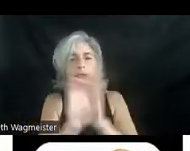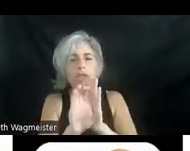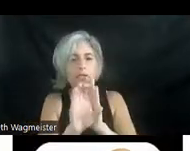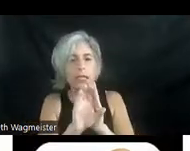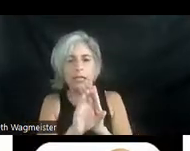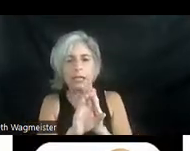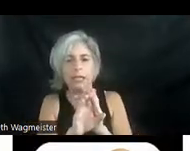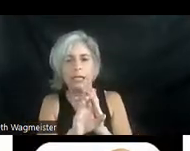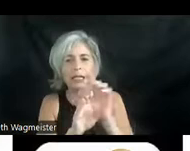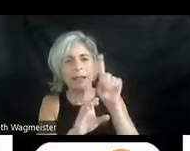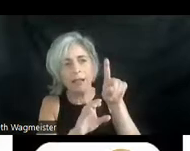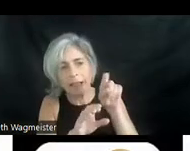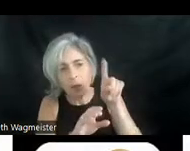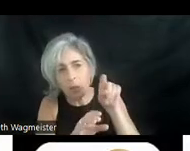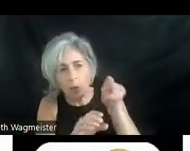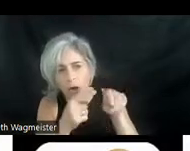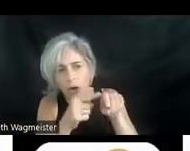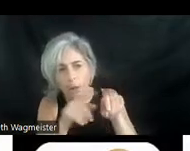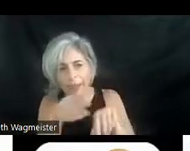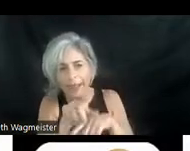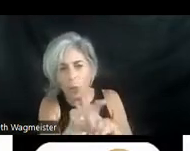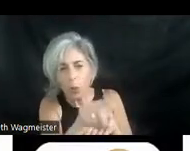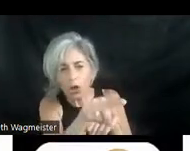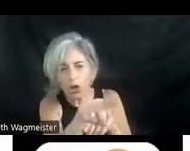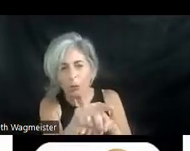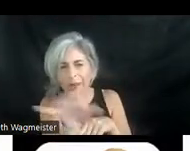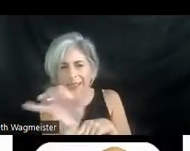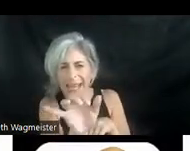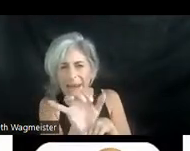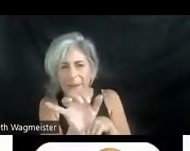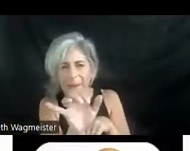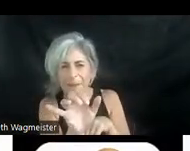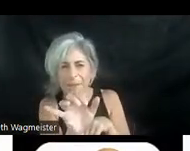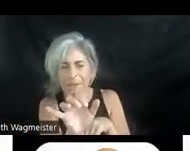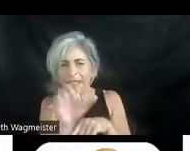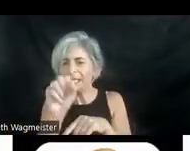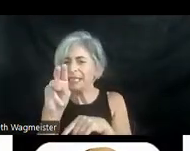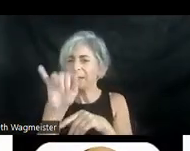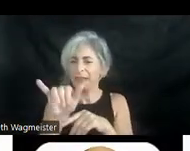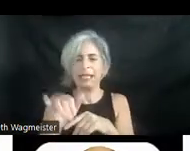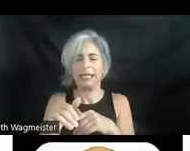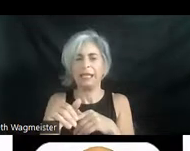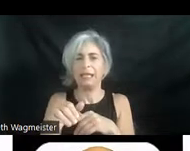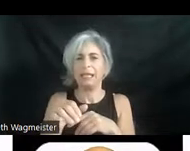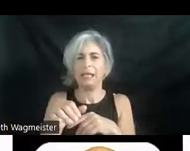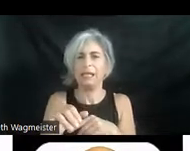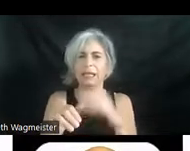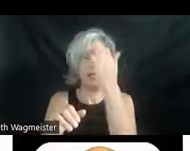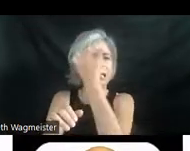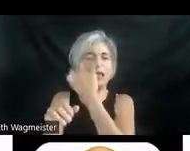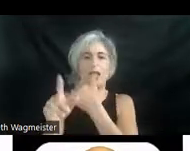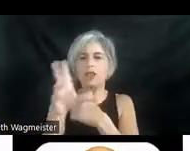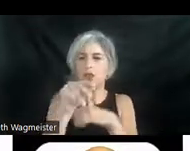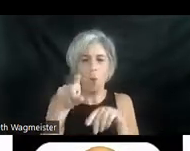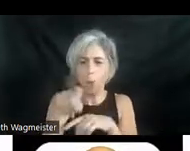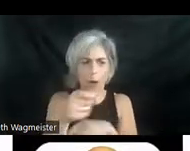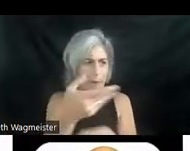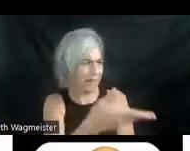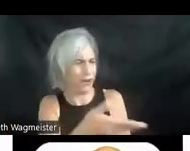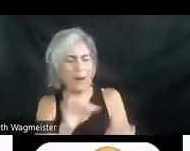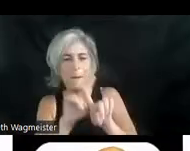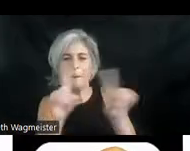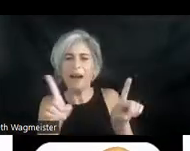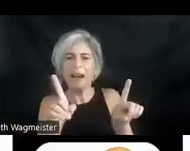like a worm. Like a worm. Similes paint pictures. And there's no word there. But by invoking